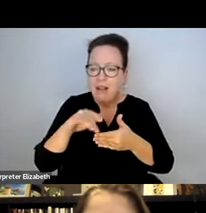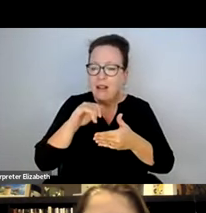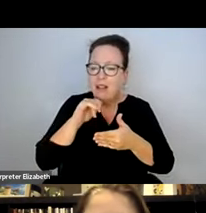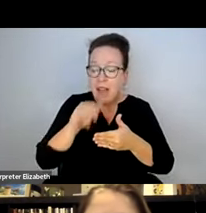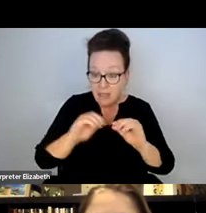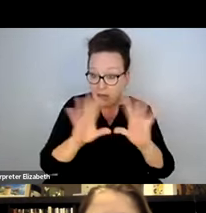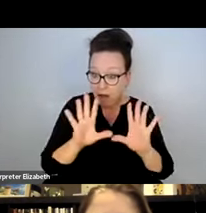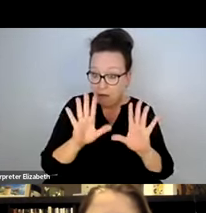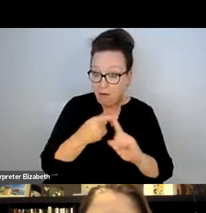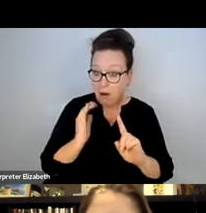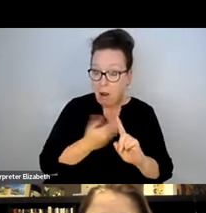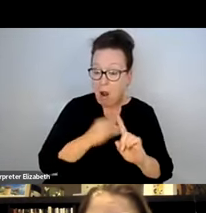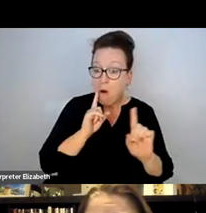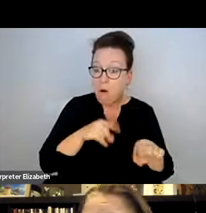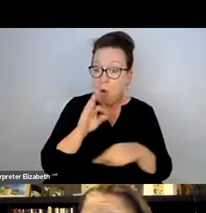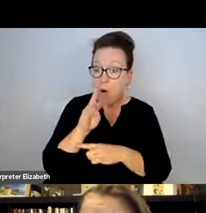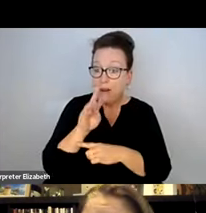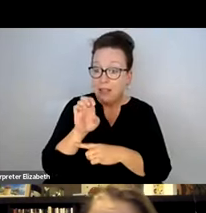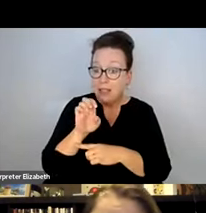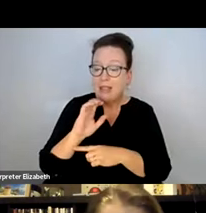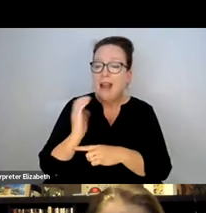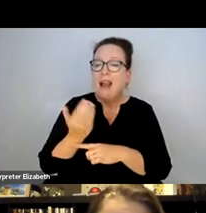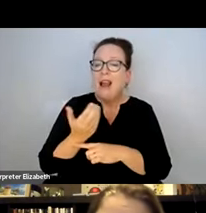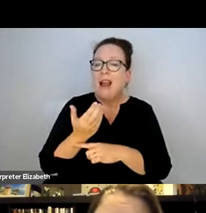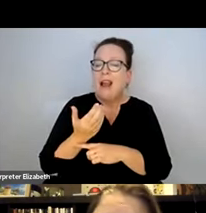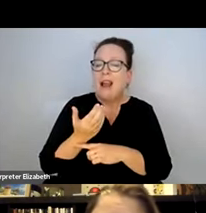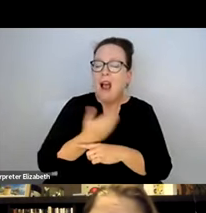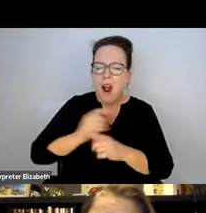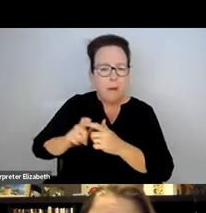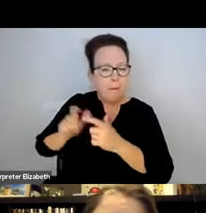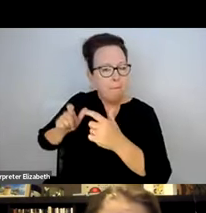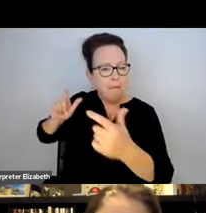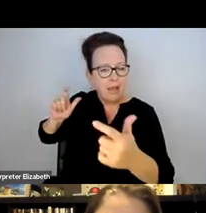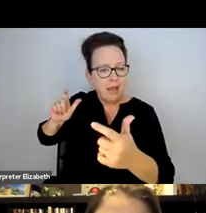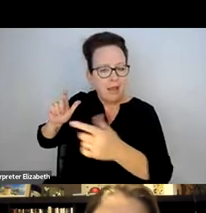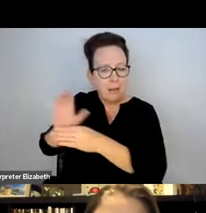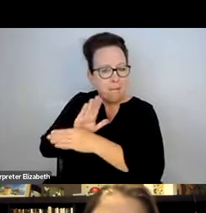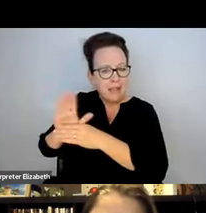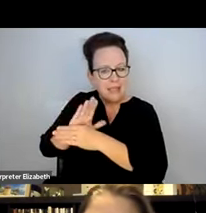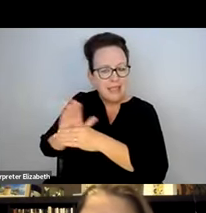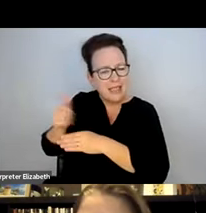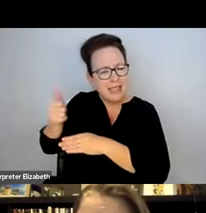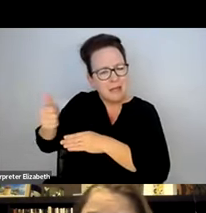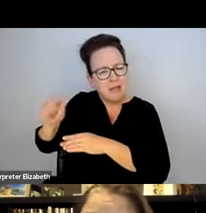MID-BLOCK PLACES THAT ARE NOT NEAR A CUR RAMP AND IT IS